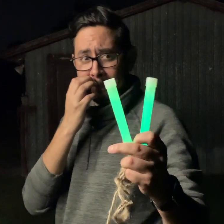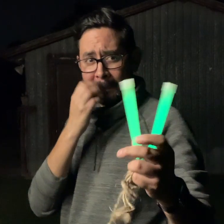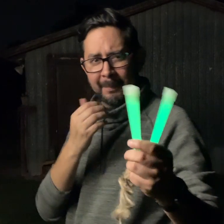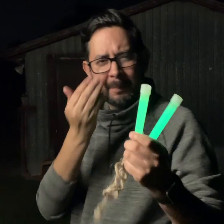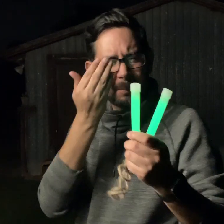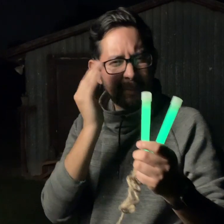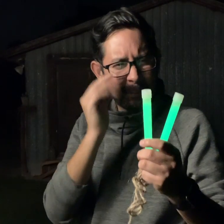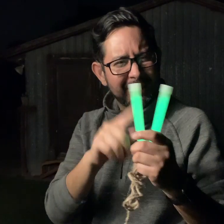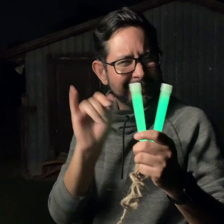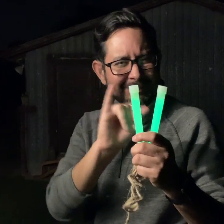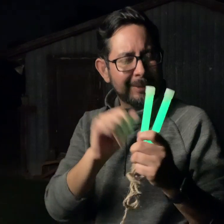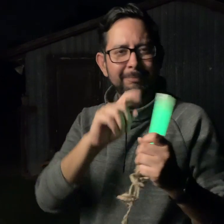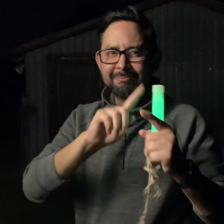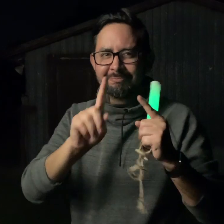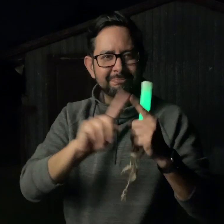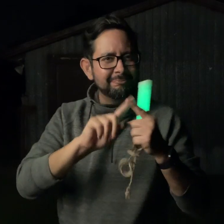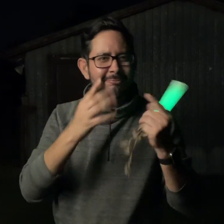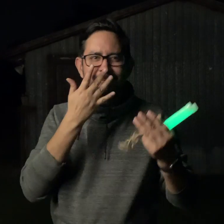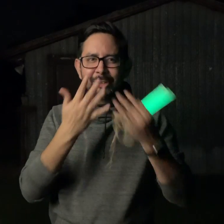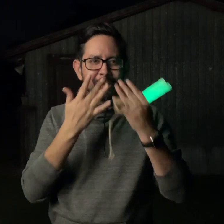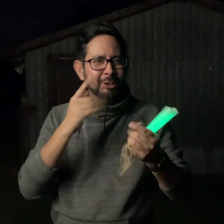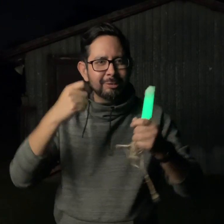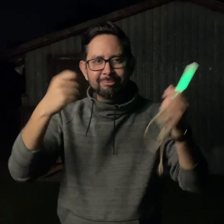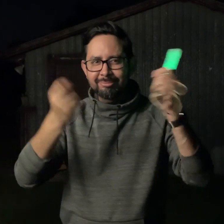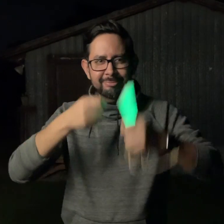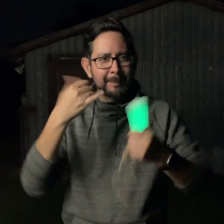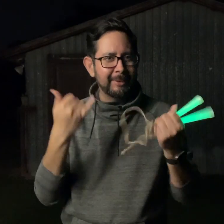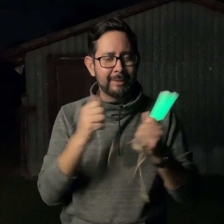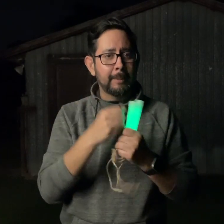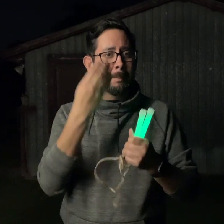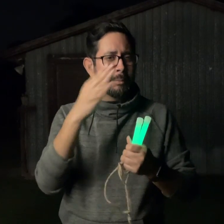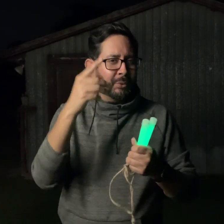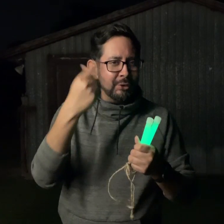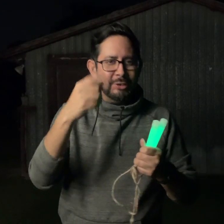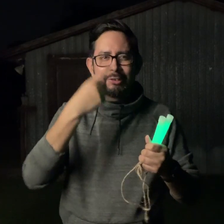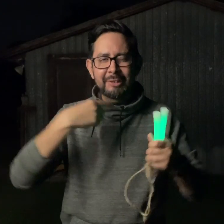You know, at Halloween these are the same things that people use. You can get a variety of colors and play with them